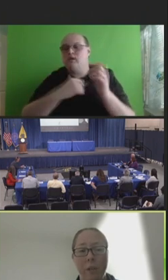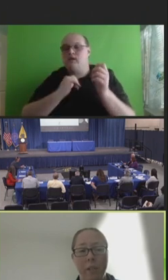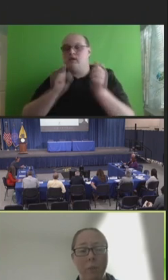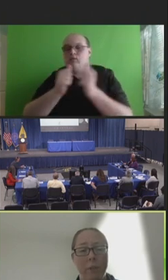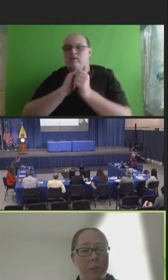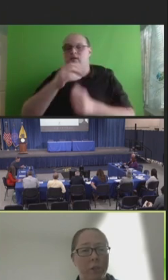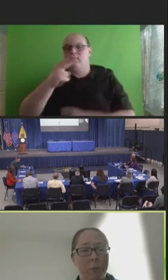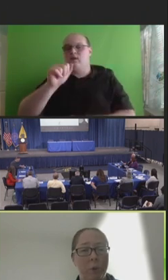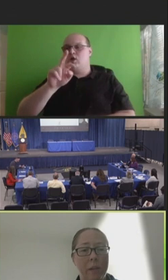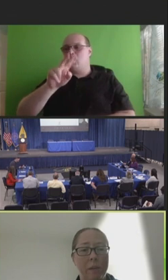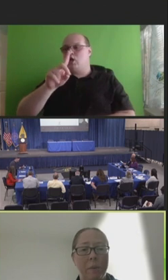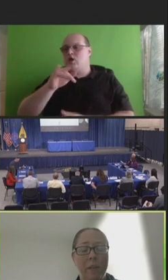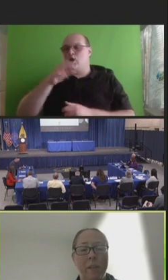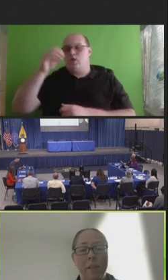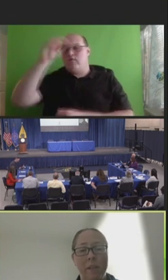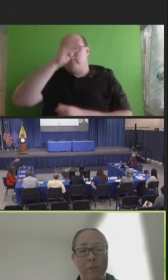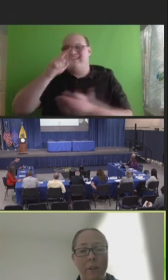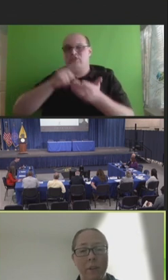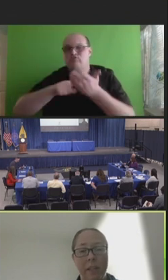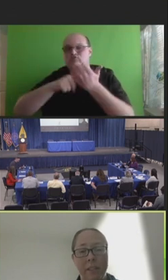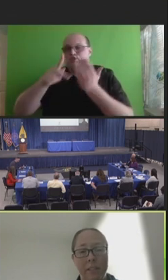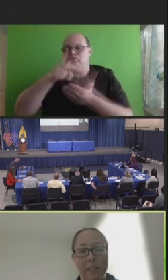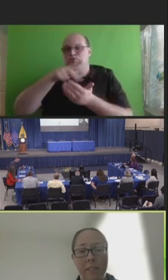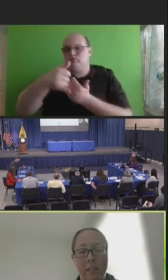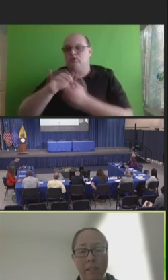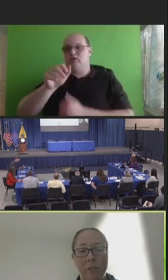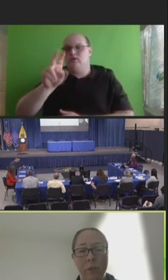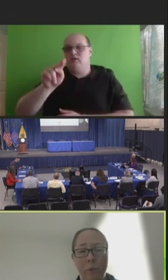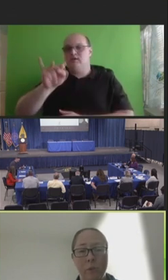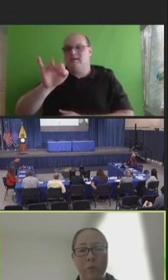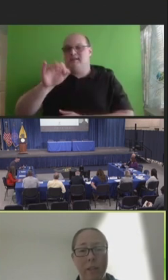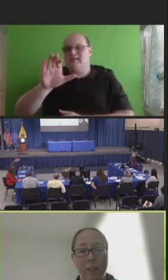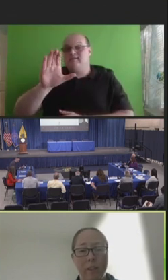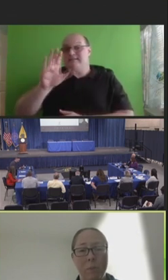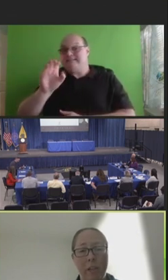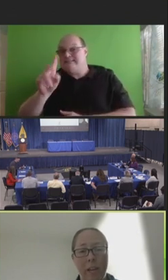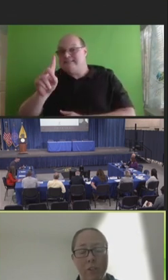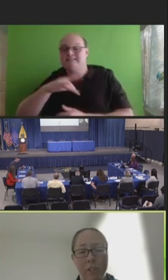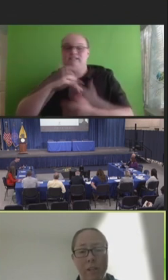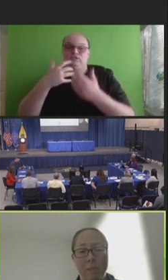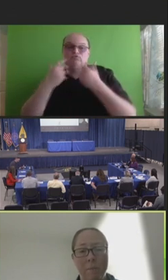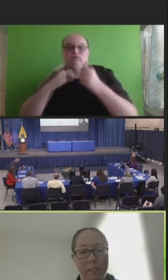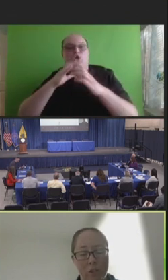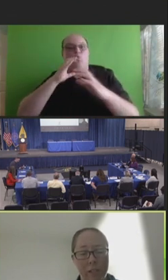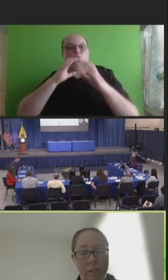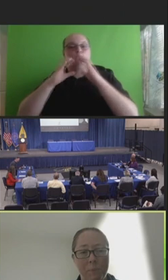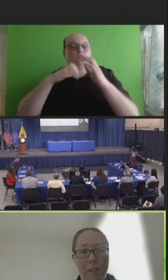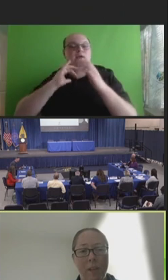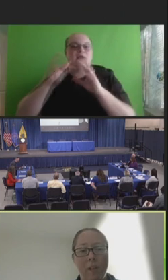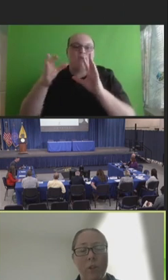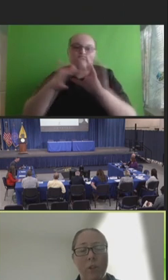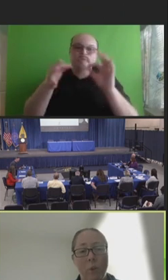Opinion Research Program, NAFC and CDC to strengthen communication and messaging.